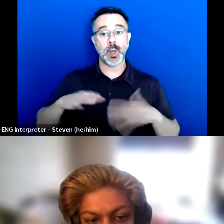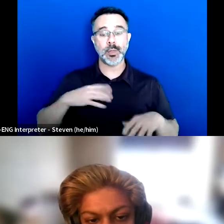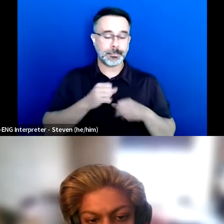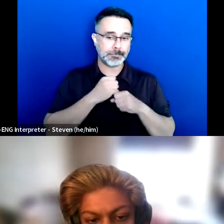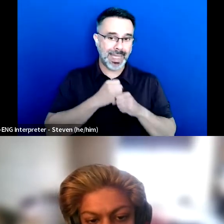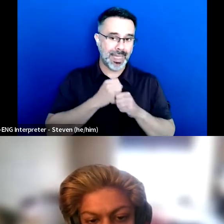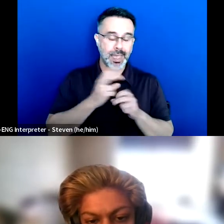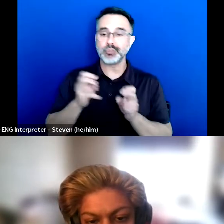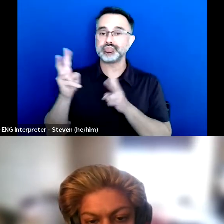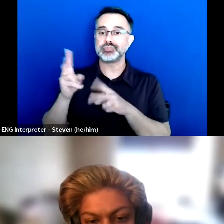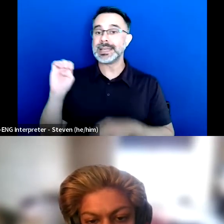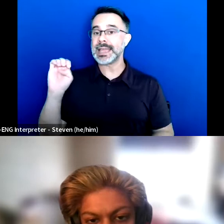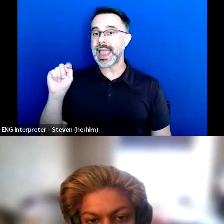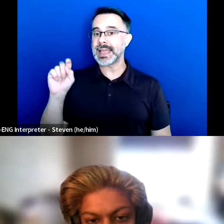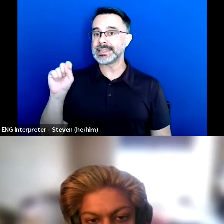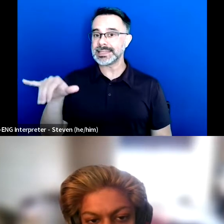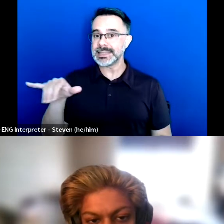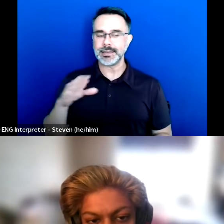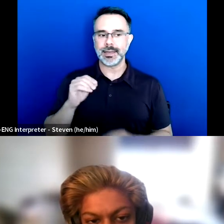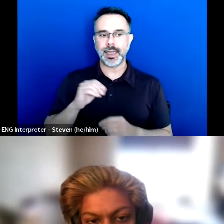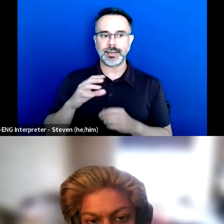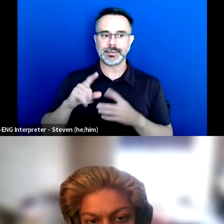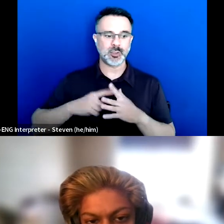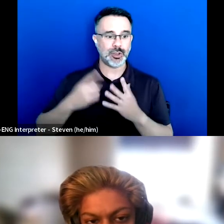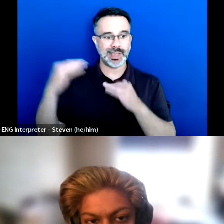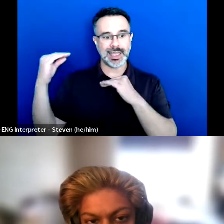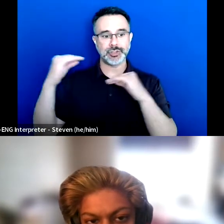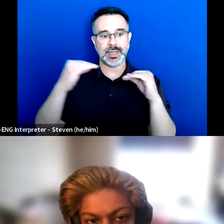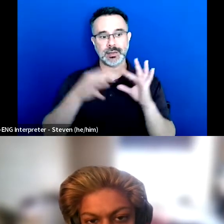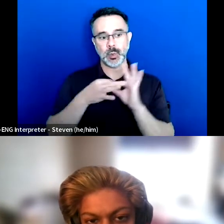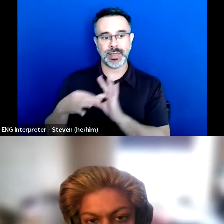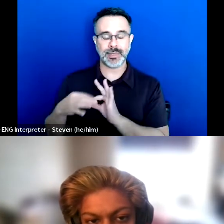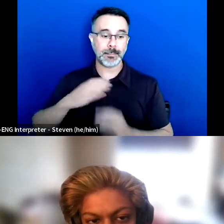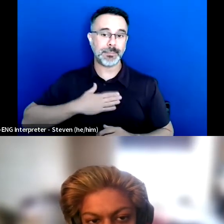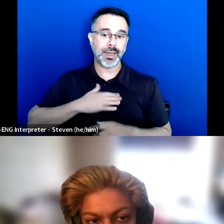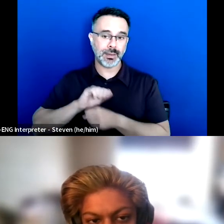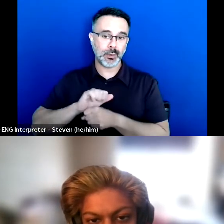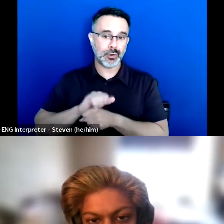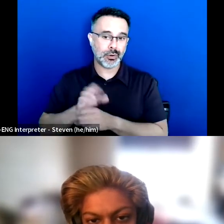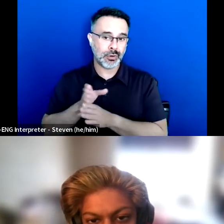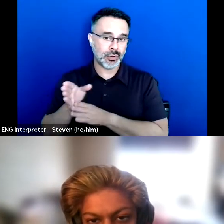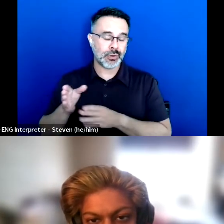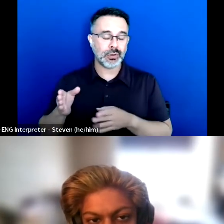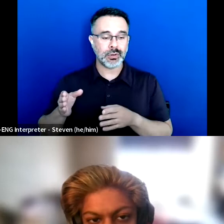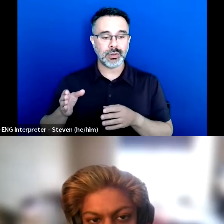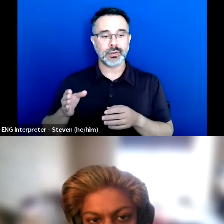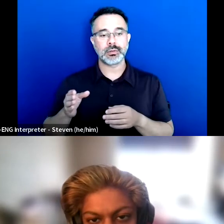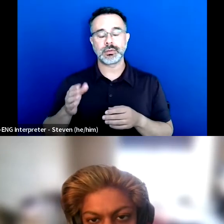to kind of do out of education around what my work and ideology was.